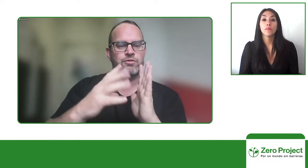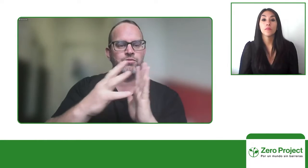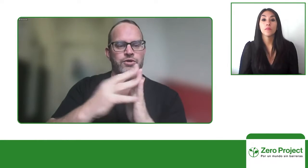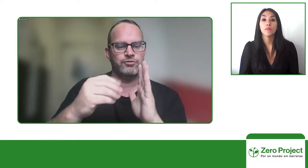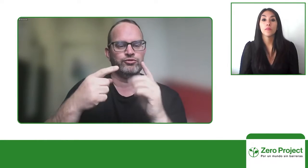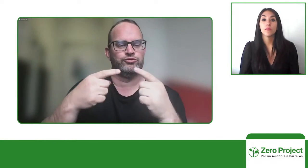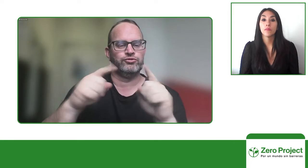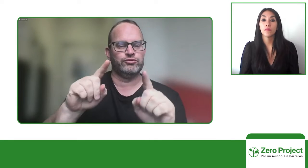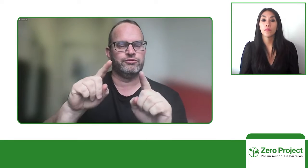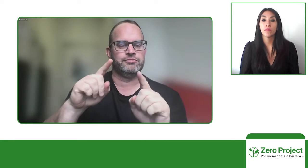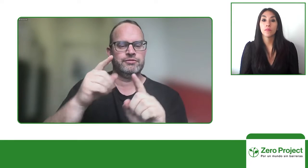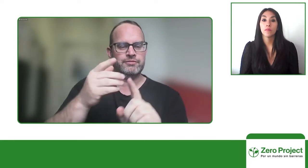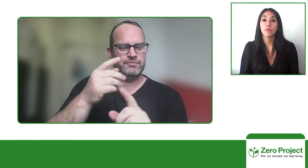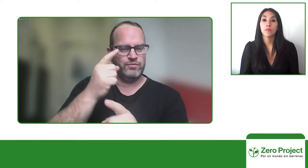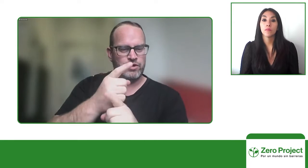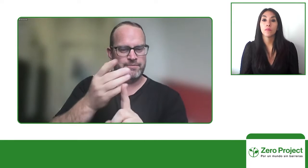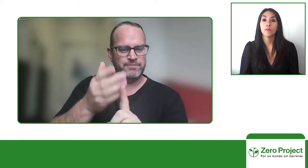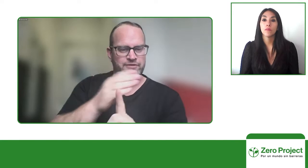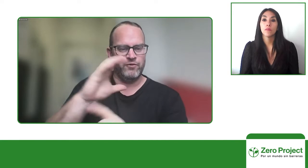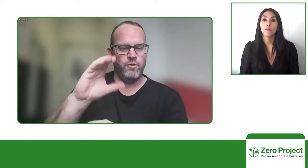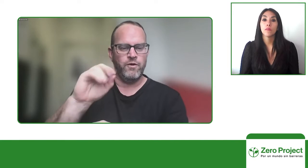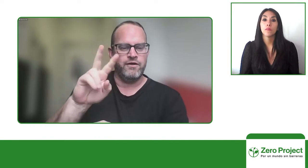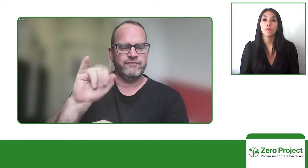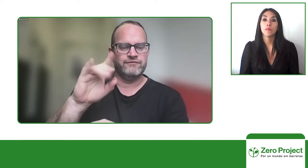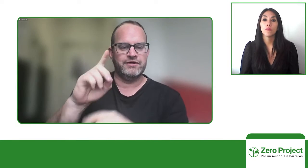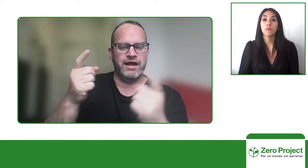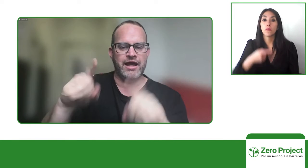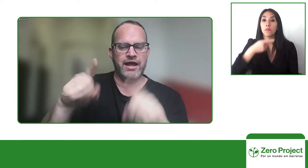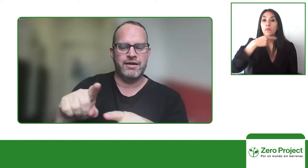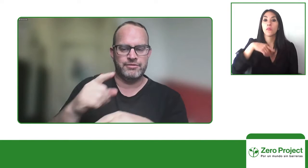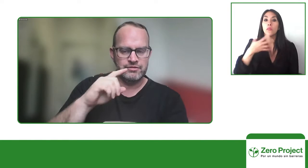challenges related to the replication was because we just started